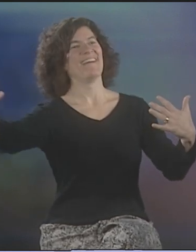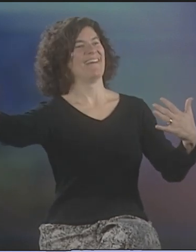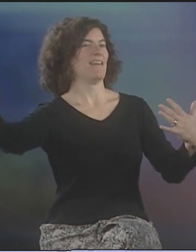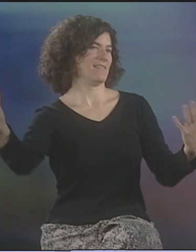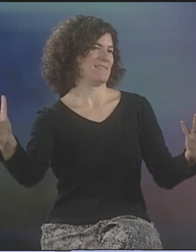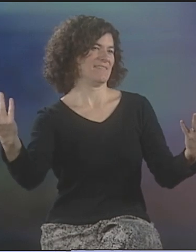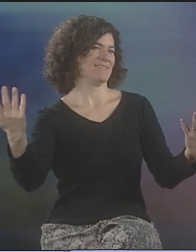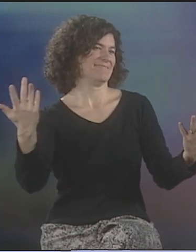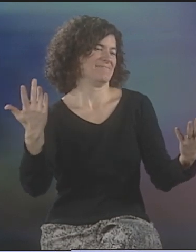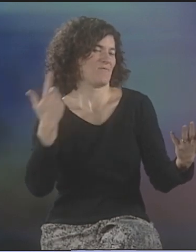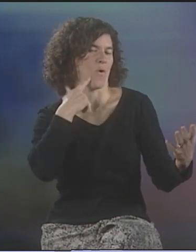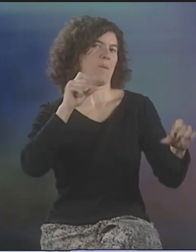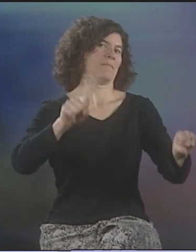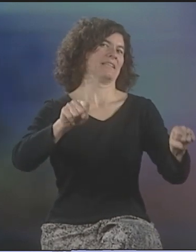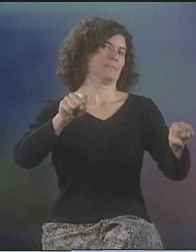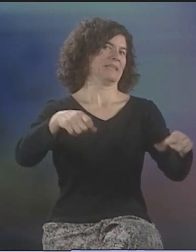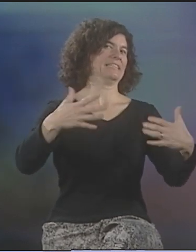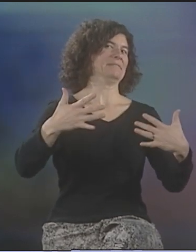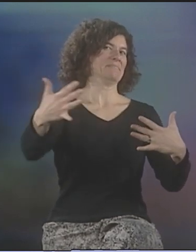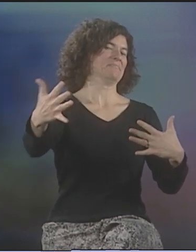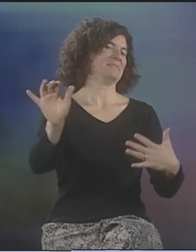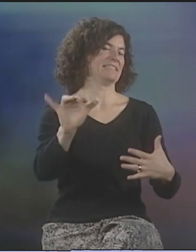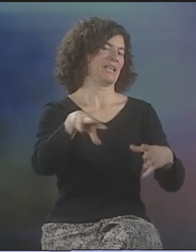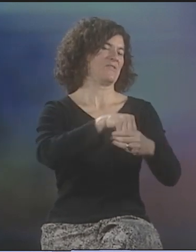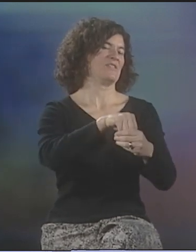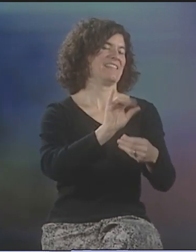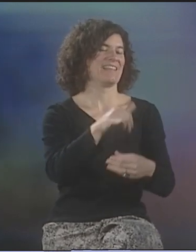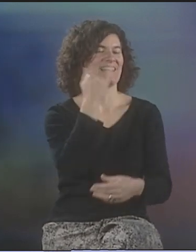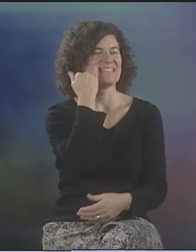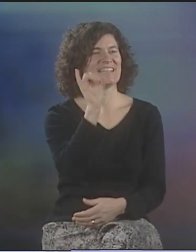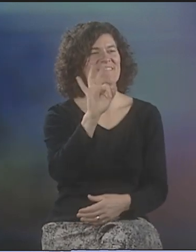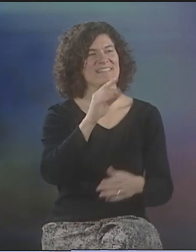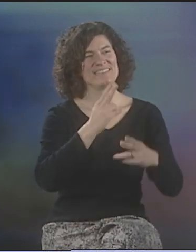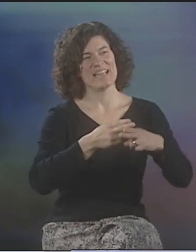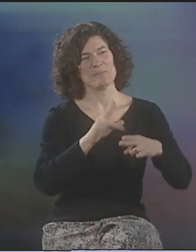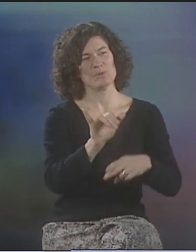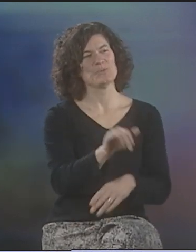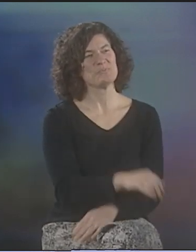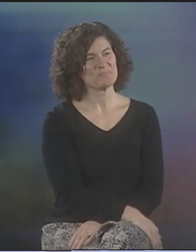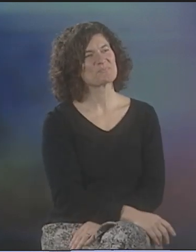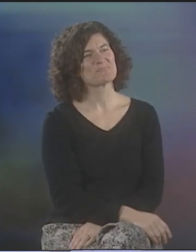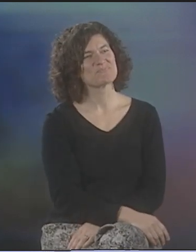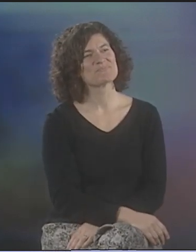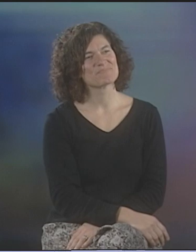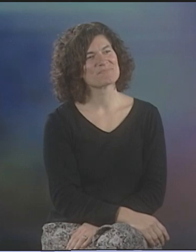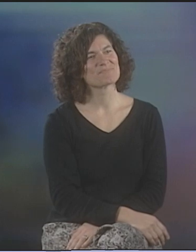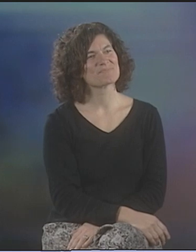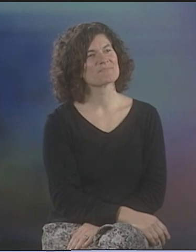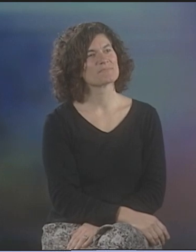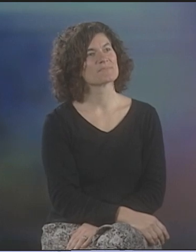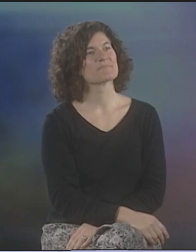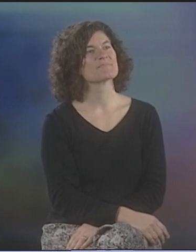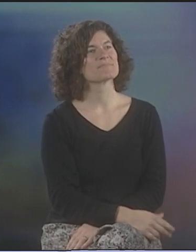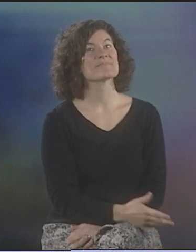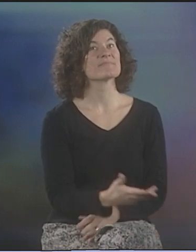OF WHAT CAN BE IN THE GREAT BEYOND IN THE FUTURE. SO, THAT'S WHAT THAT DOT, DOT, DOT AT THE END OF THE NAME IS.